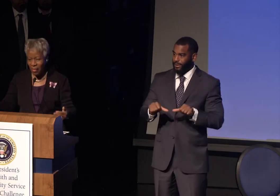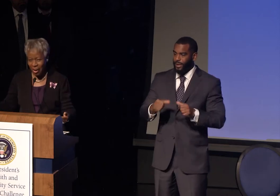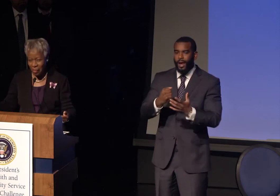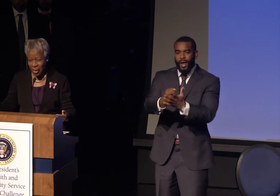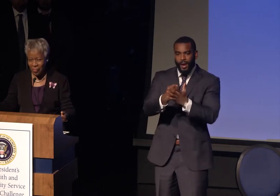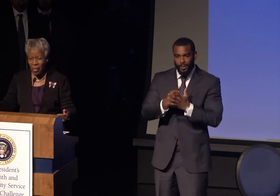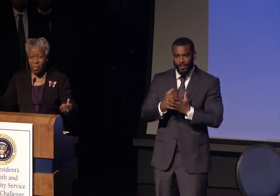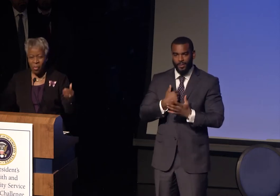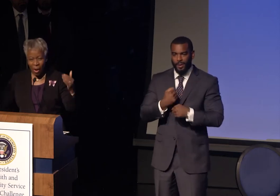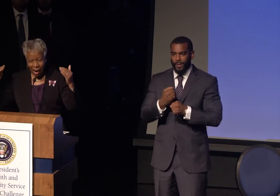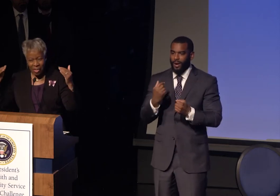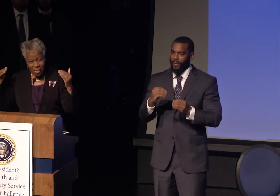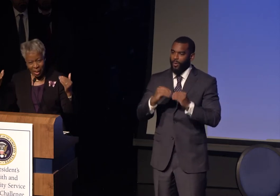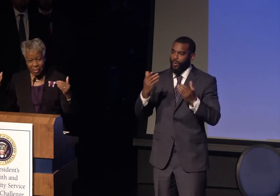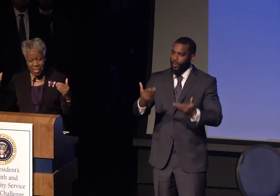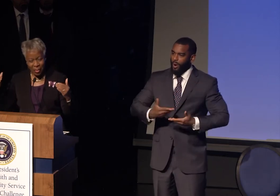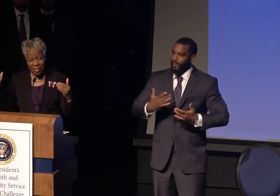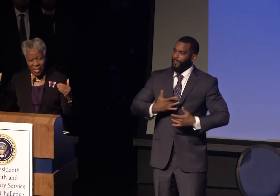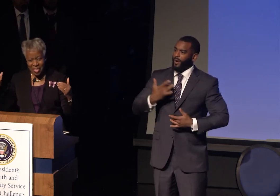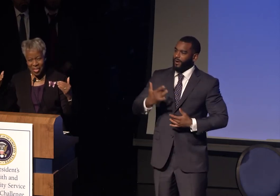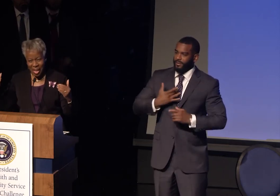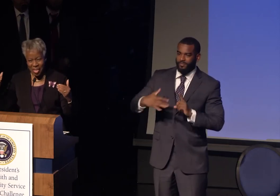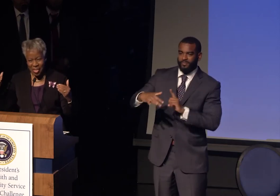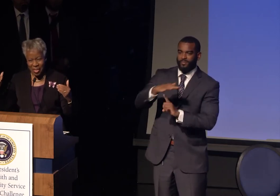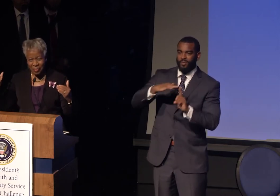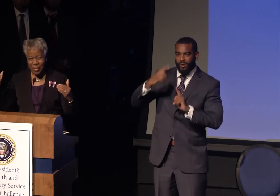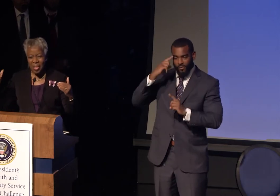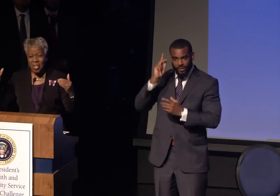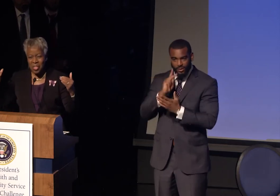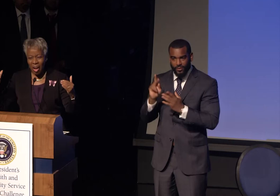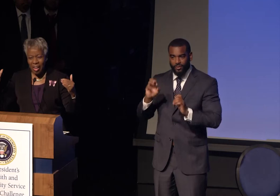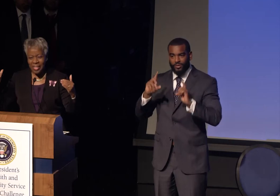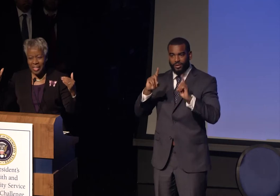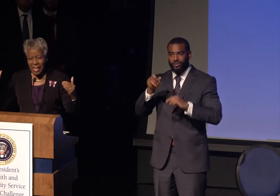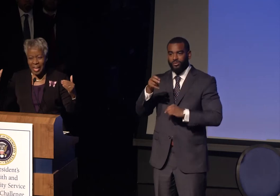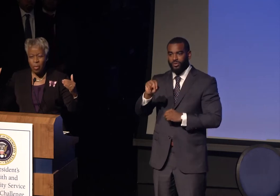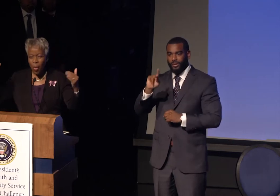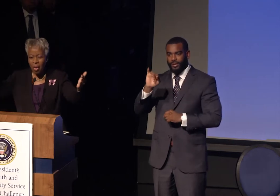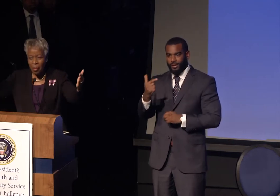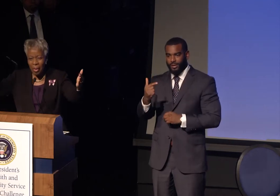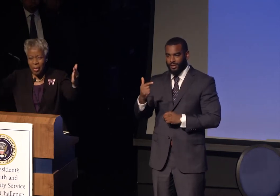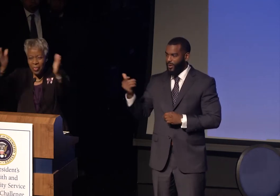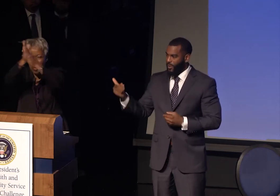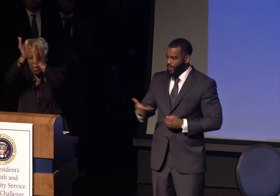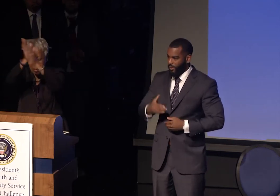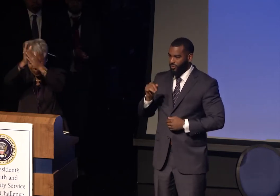for our Secretary of Education, John King. Welcome him, if you will.